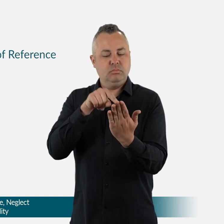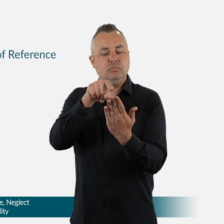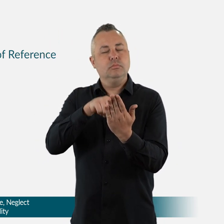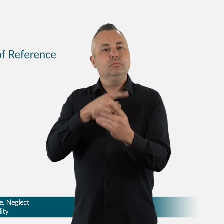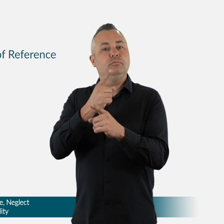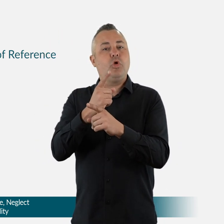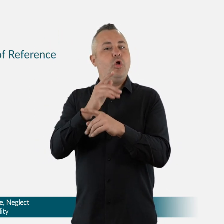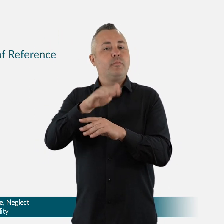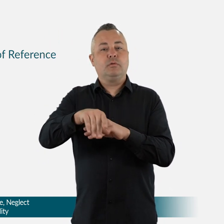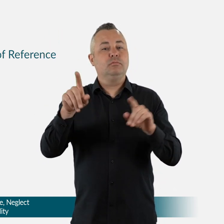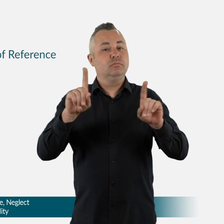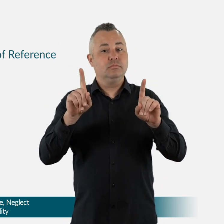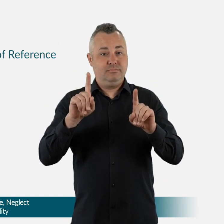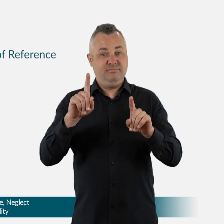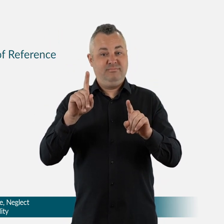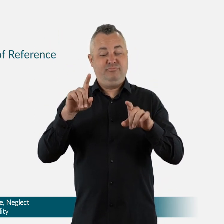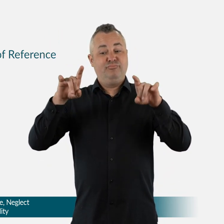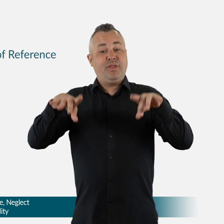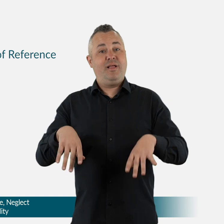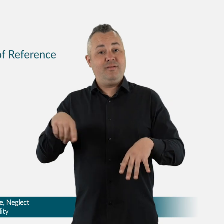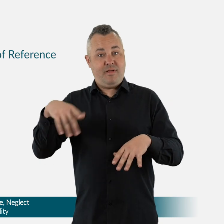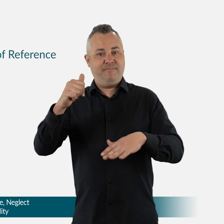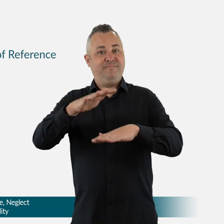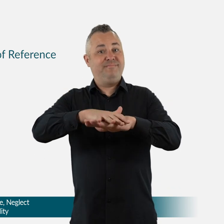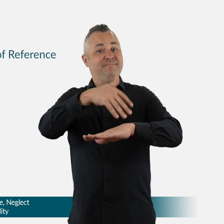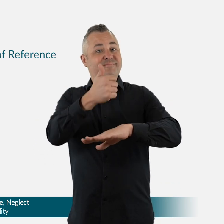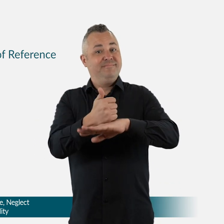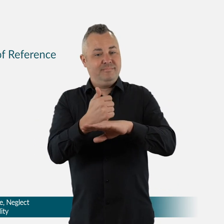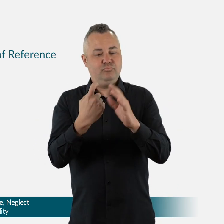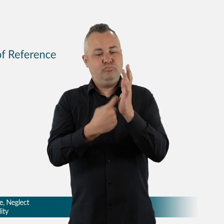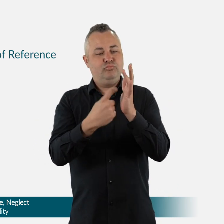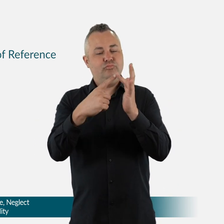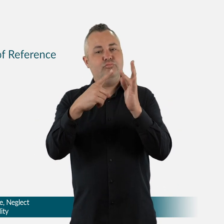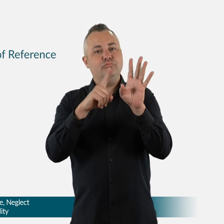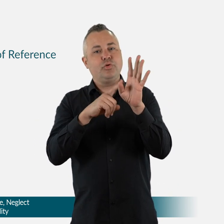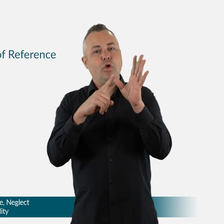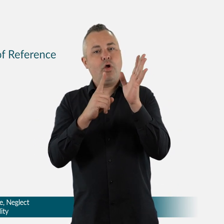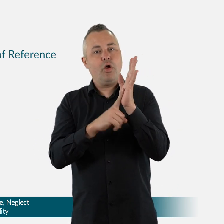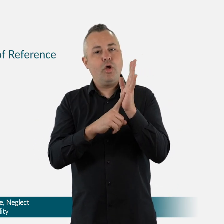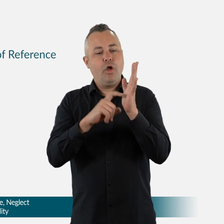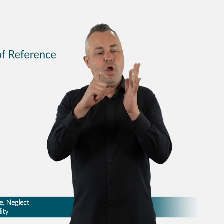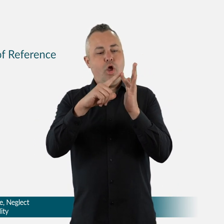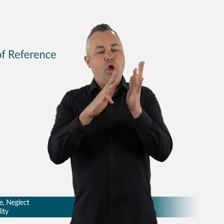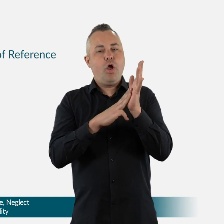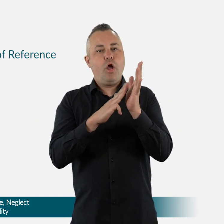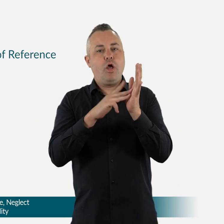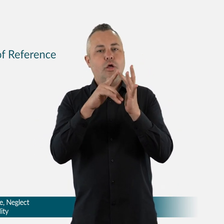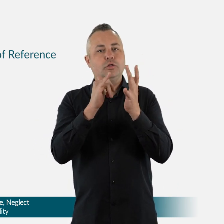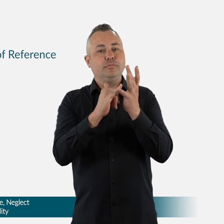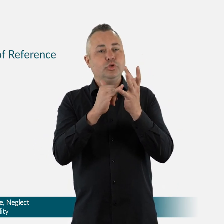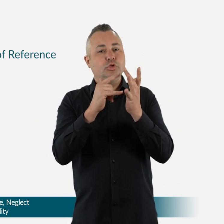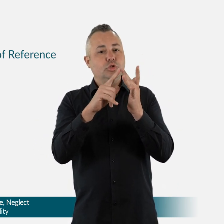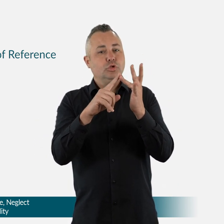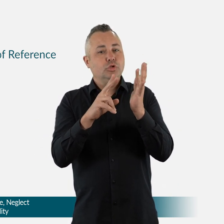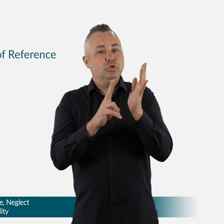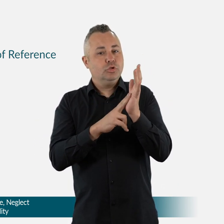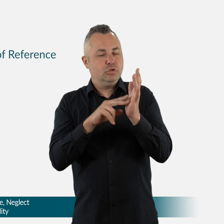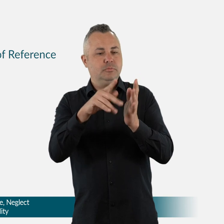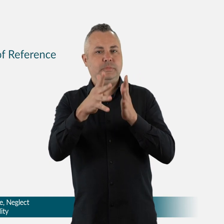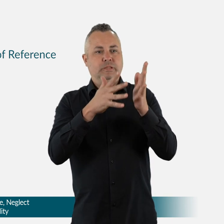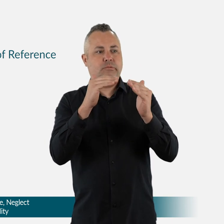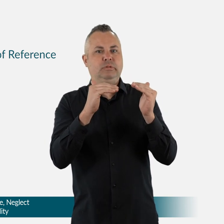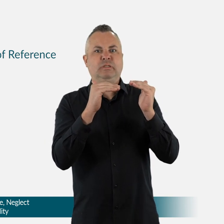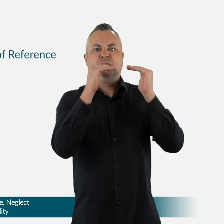the Hon Scott Morrison MP, and Minister for Families and Social Services,